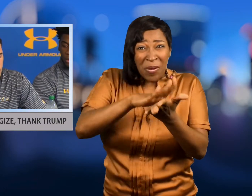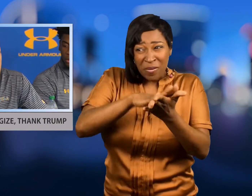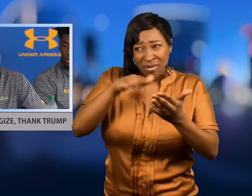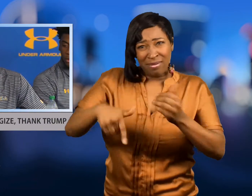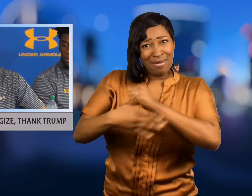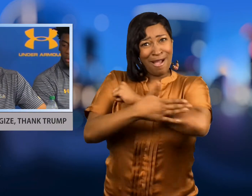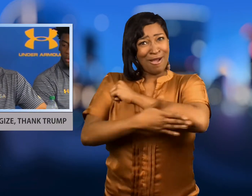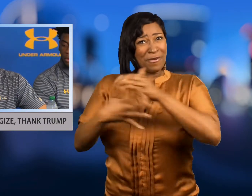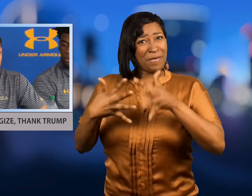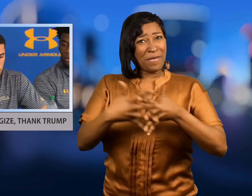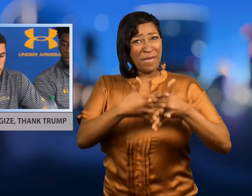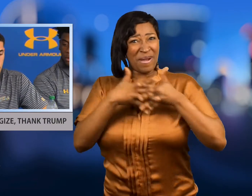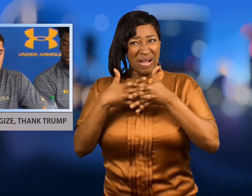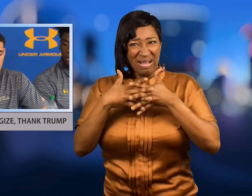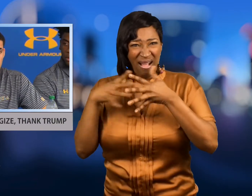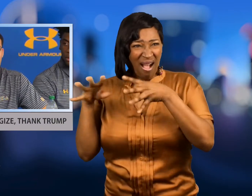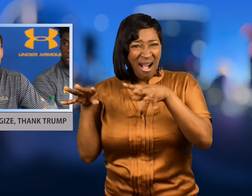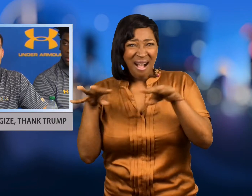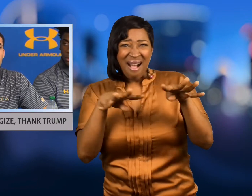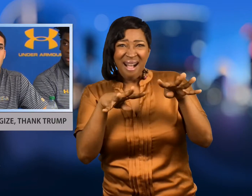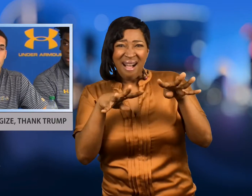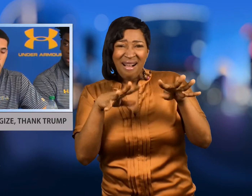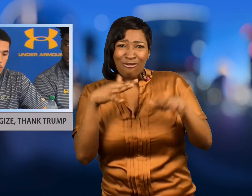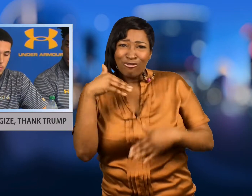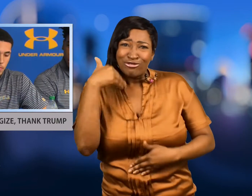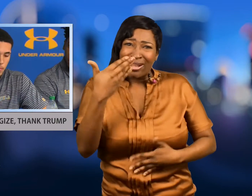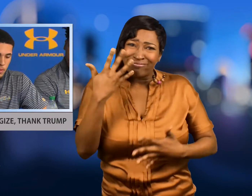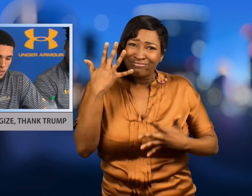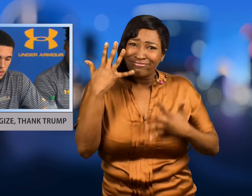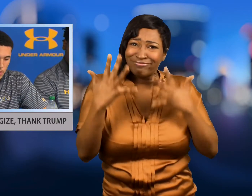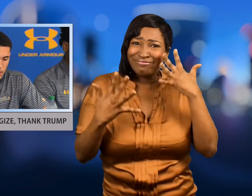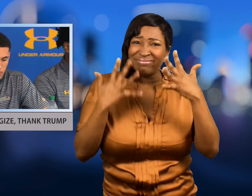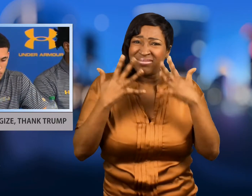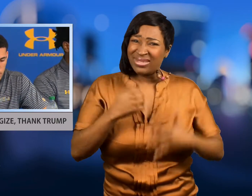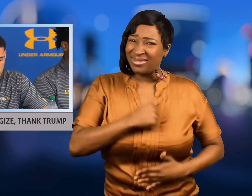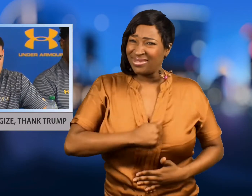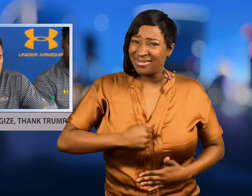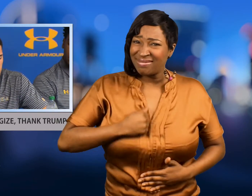they caused their family, their school and their country.